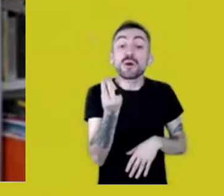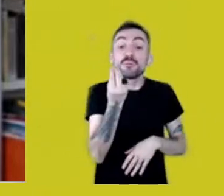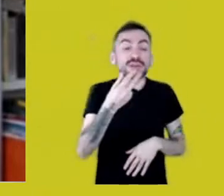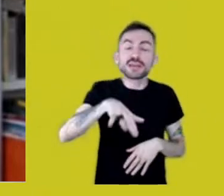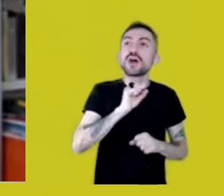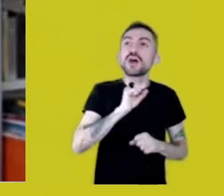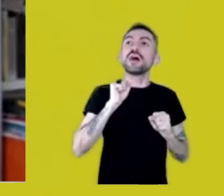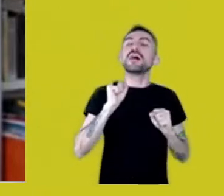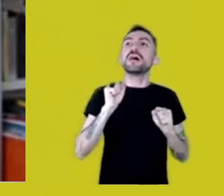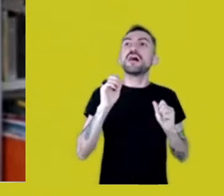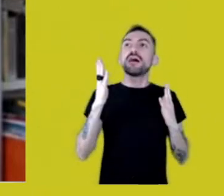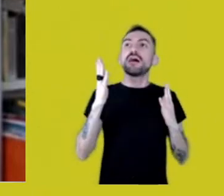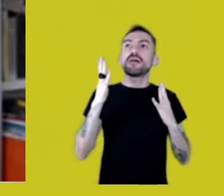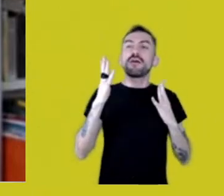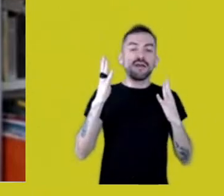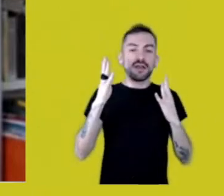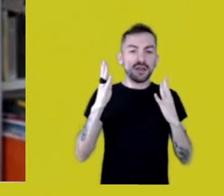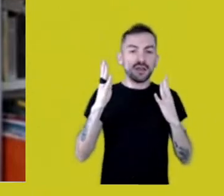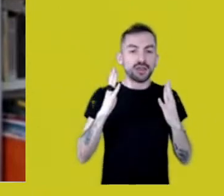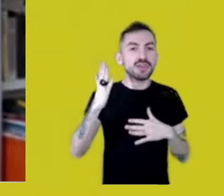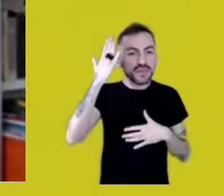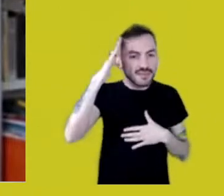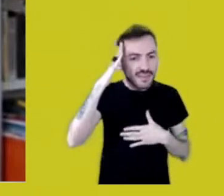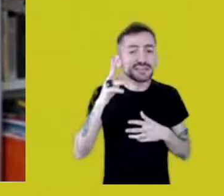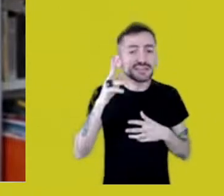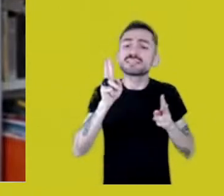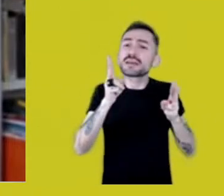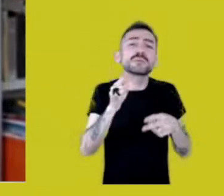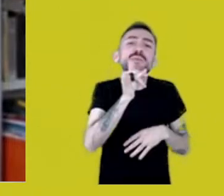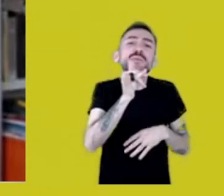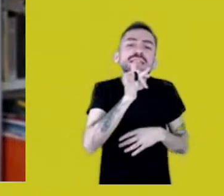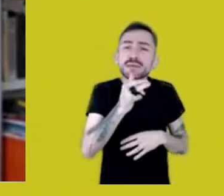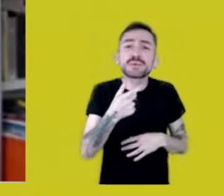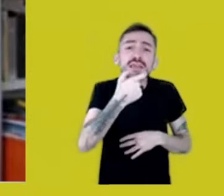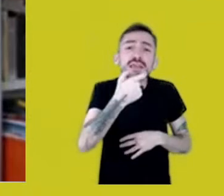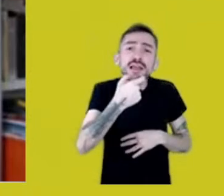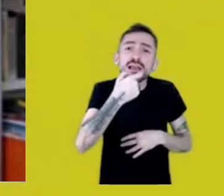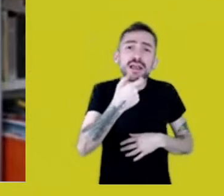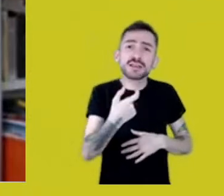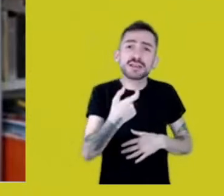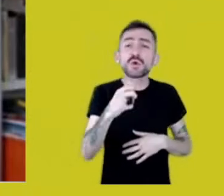We do that every time with English or other foreign languages,